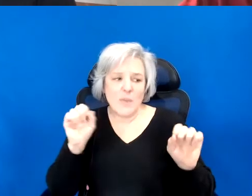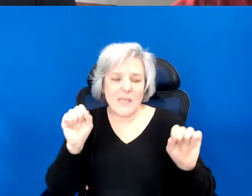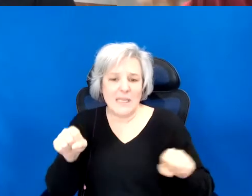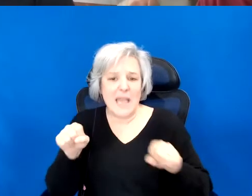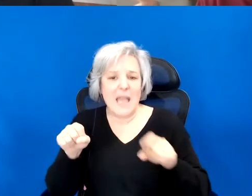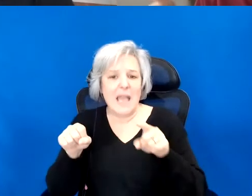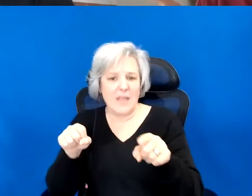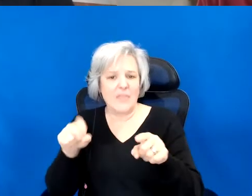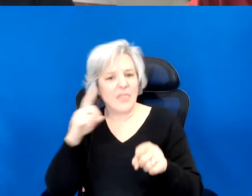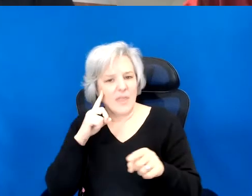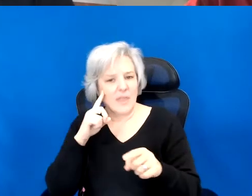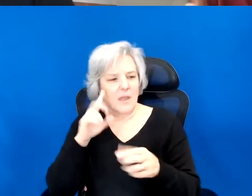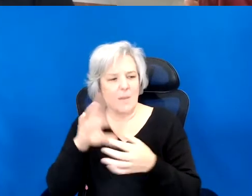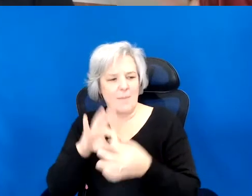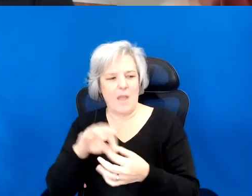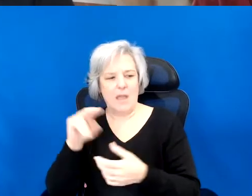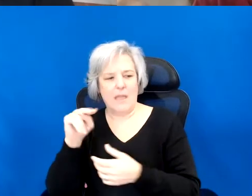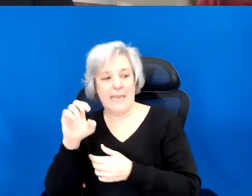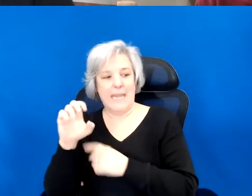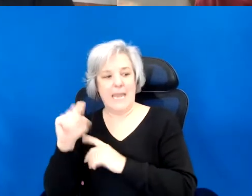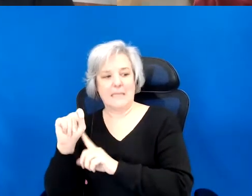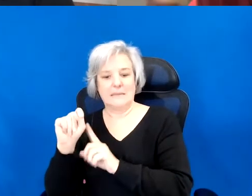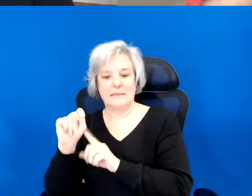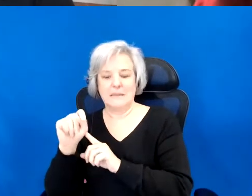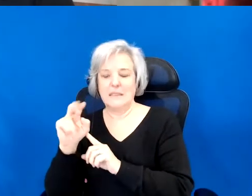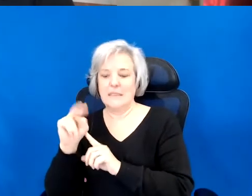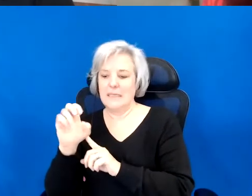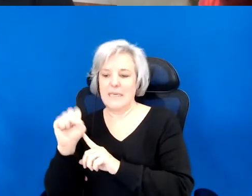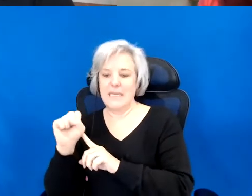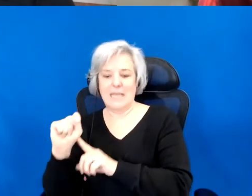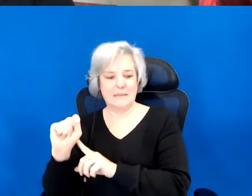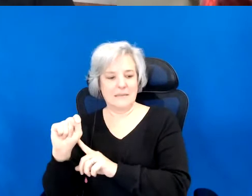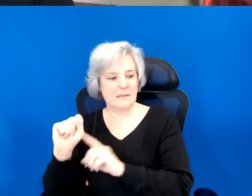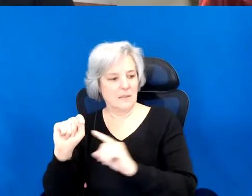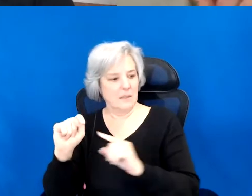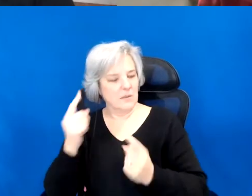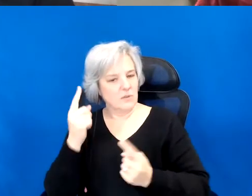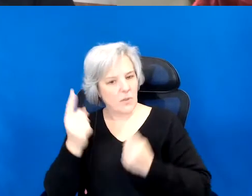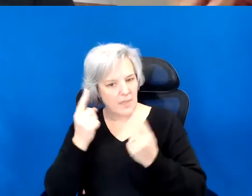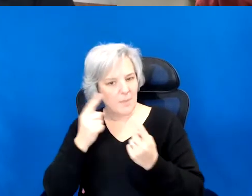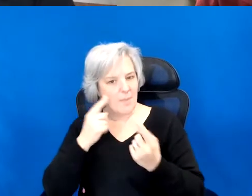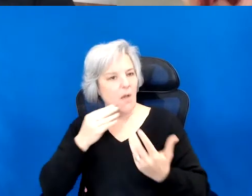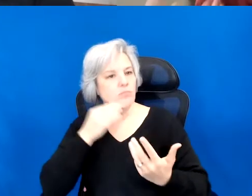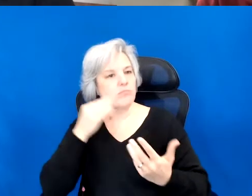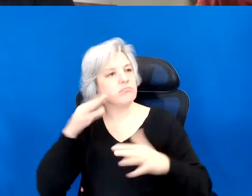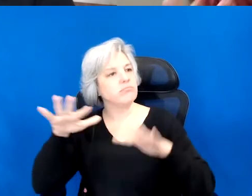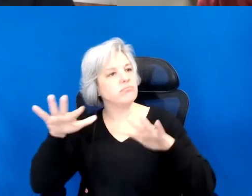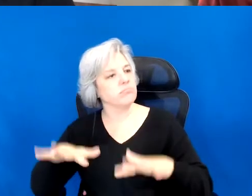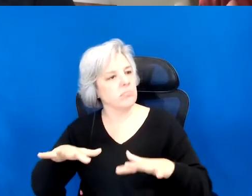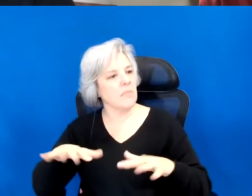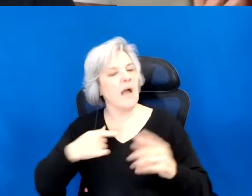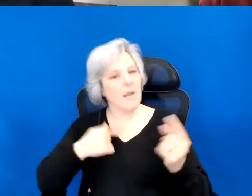I think that is an important movement if you wanna move that way. Or we can also move backward and work, because I think that it is such a momentum.